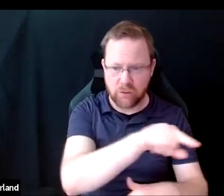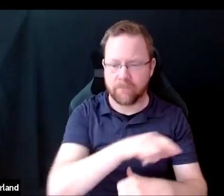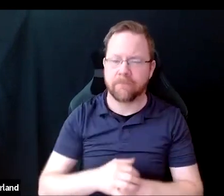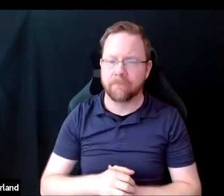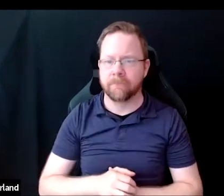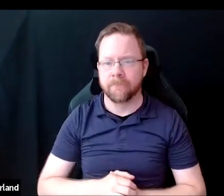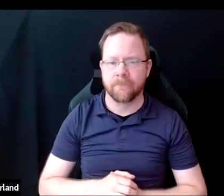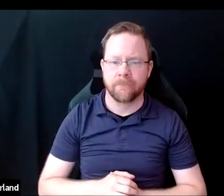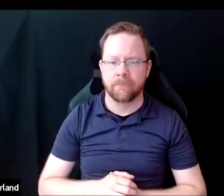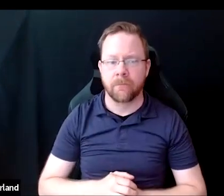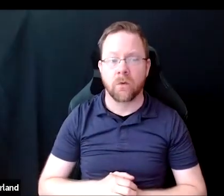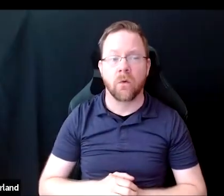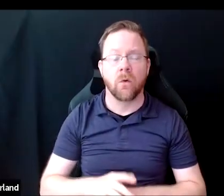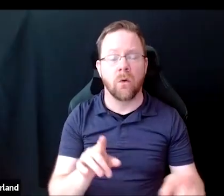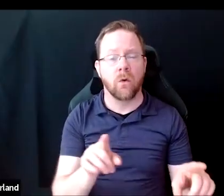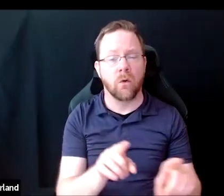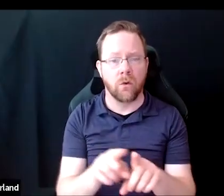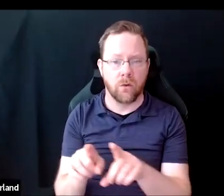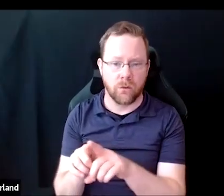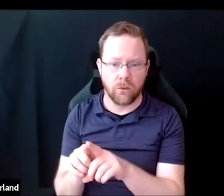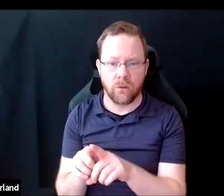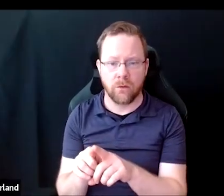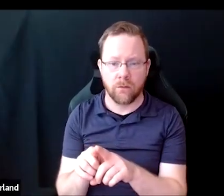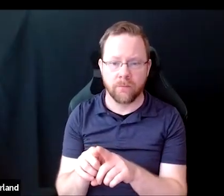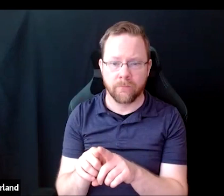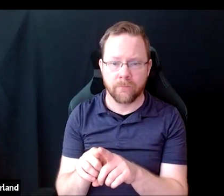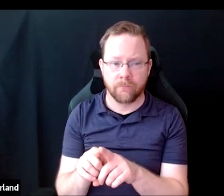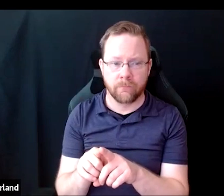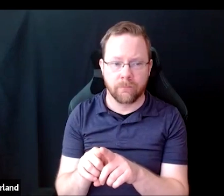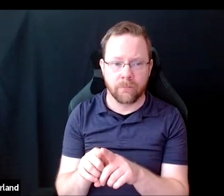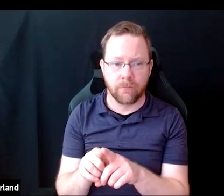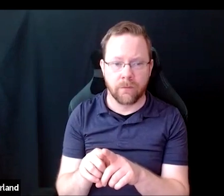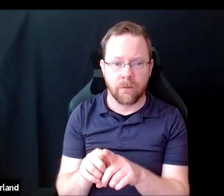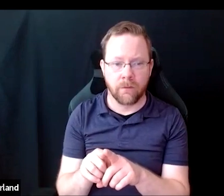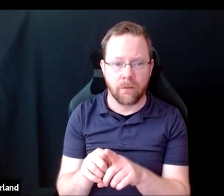Another issue is the inadequacy of accommodation mechanisms.